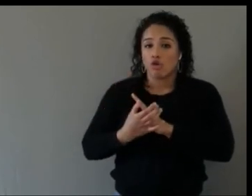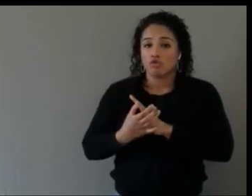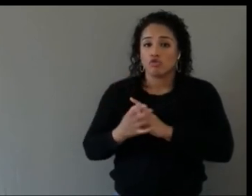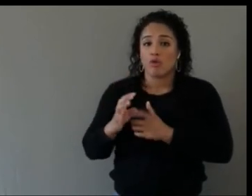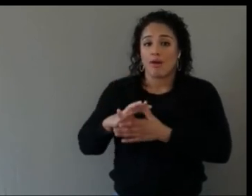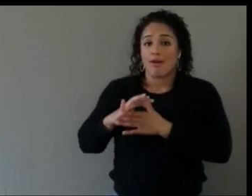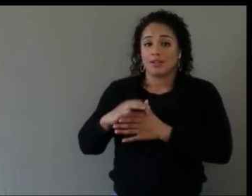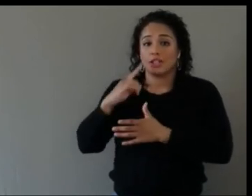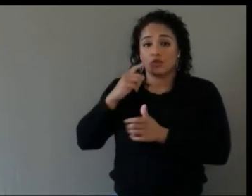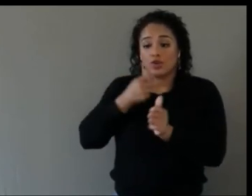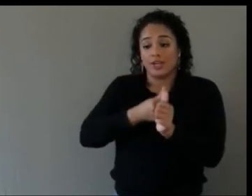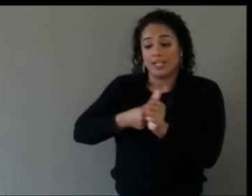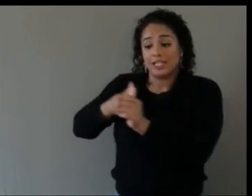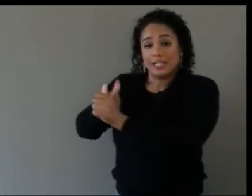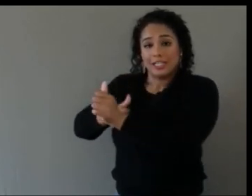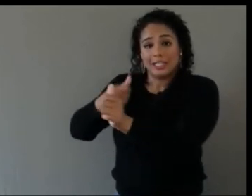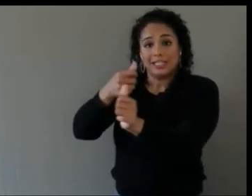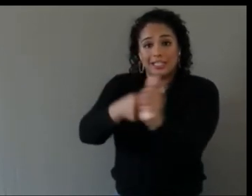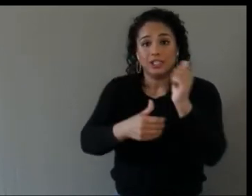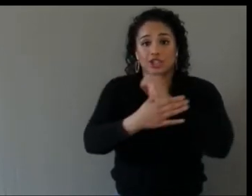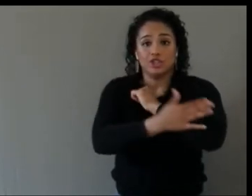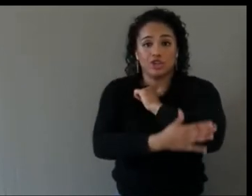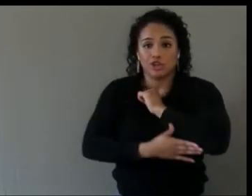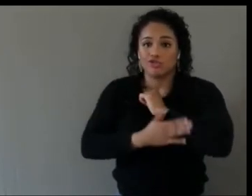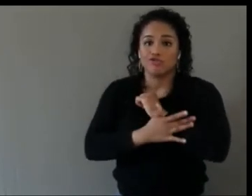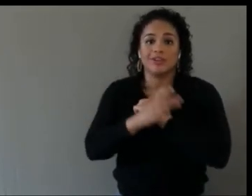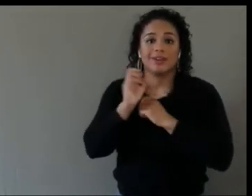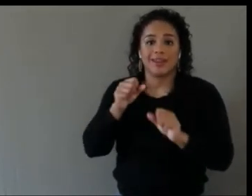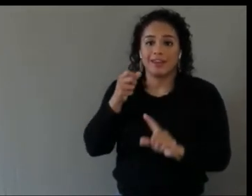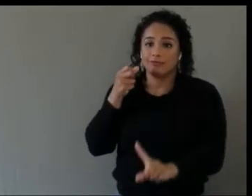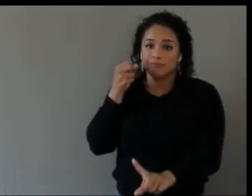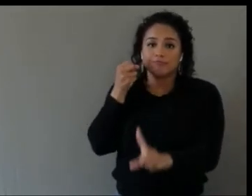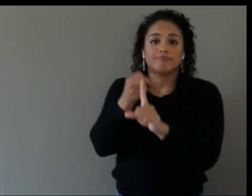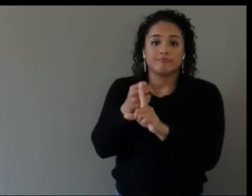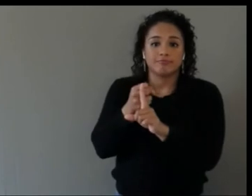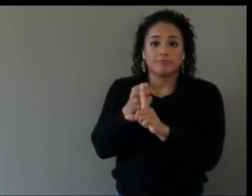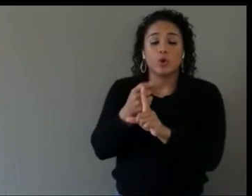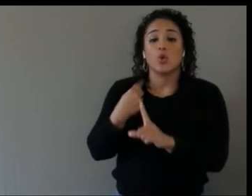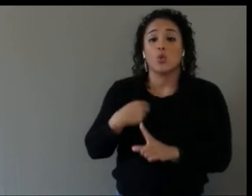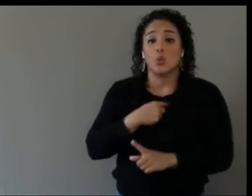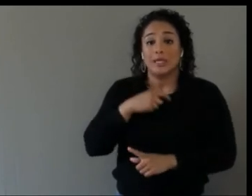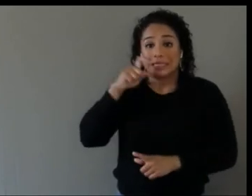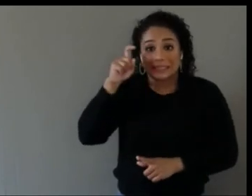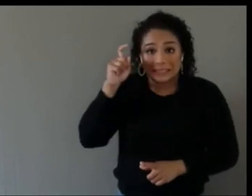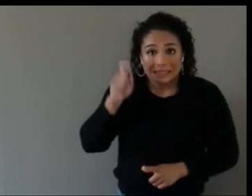So we need to improve actually the leadership and inclusive design, not related to whether